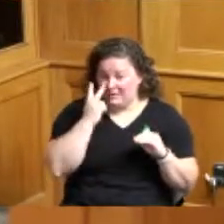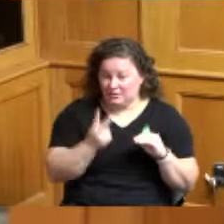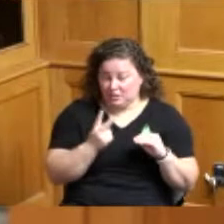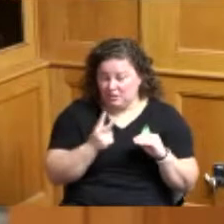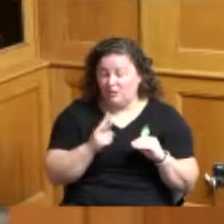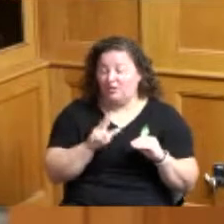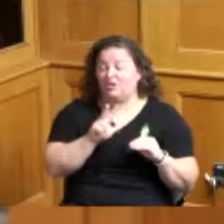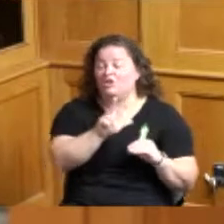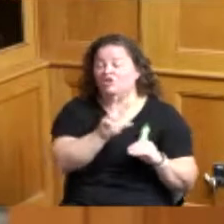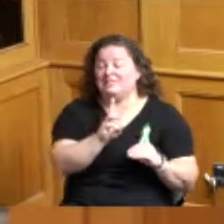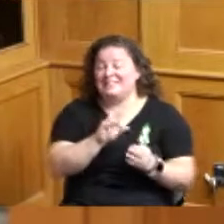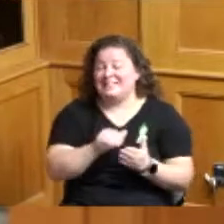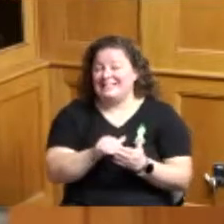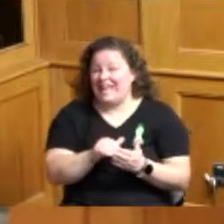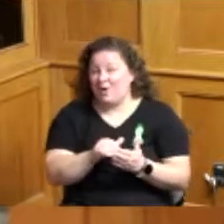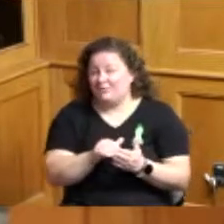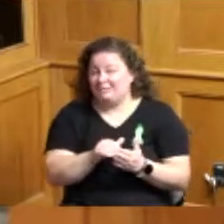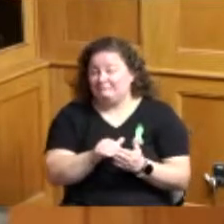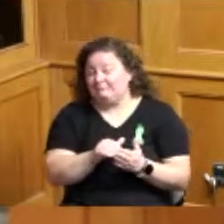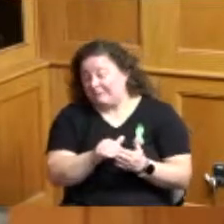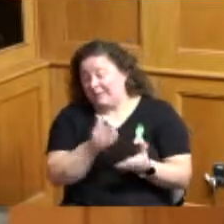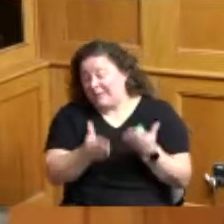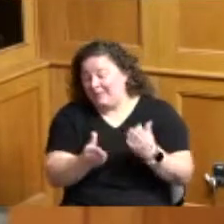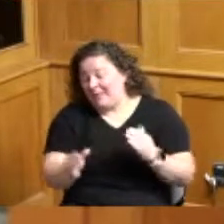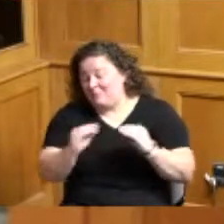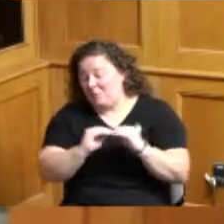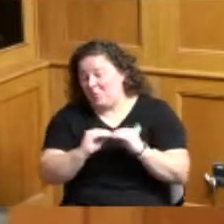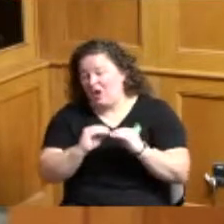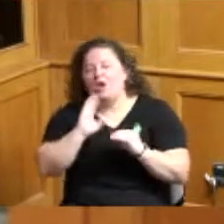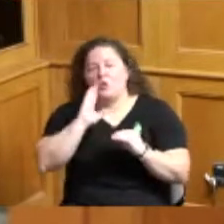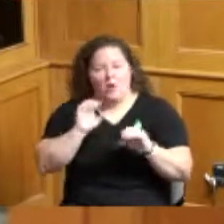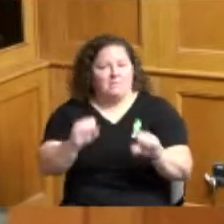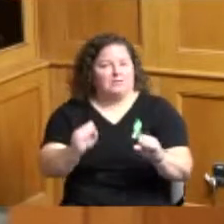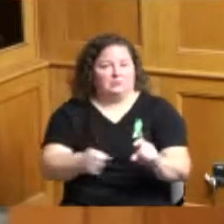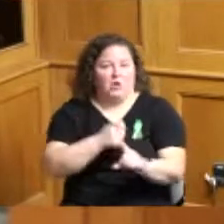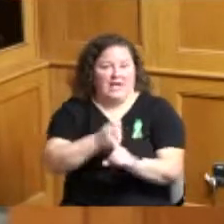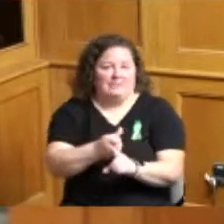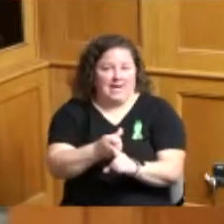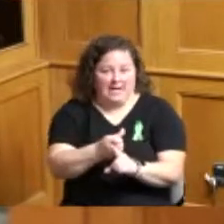maybe a little bit higher than that that would potentially be impacted by these changes so we